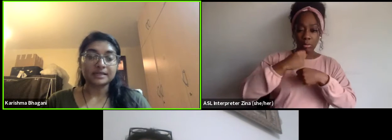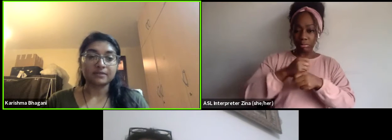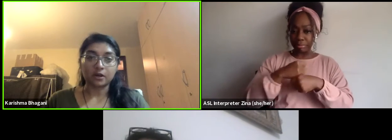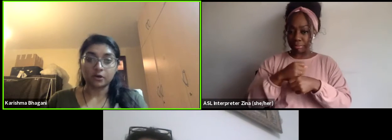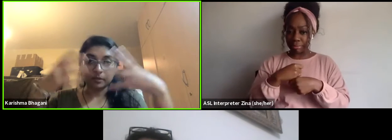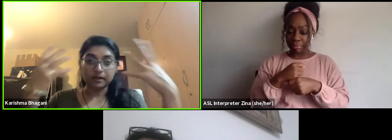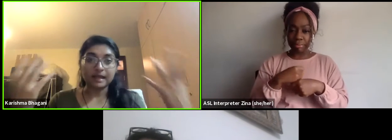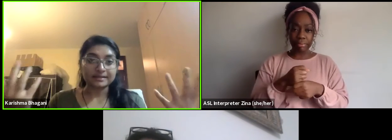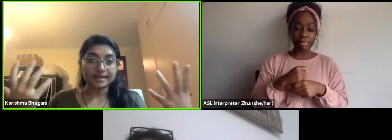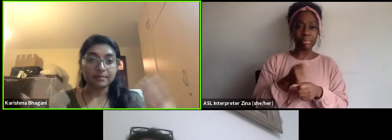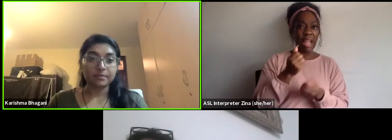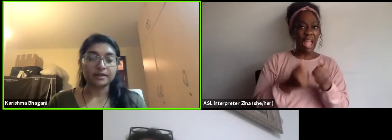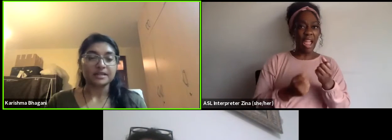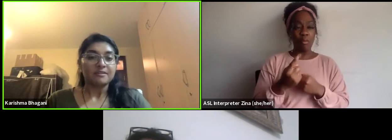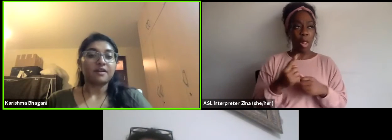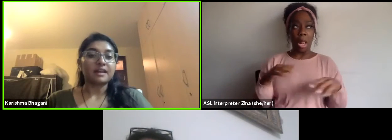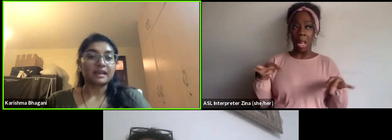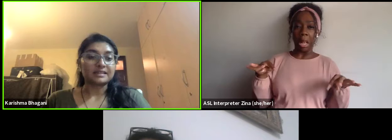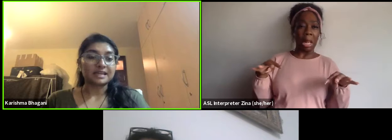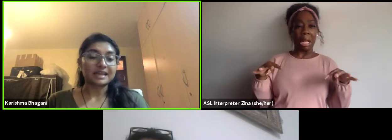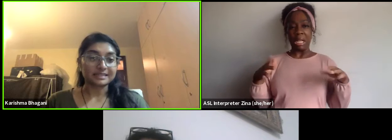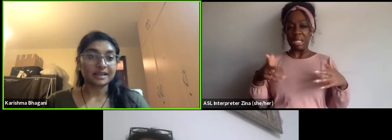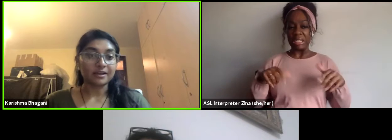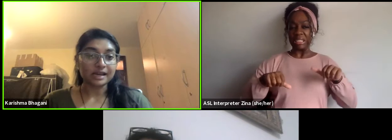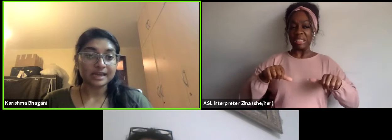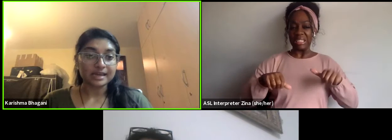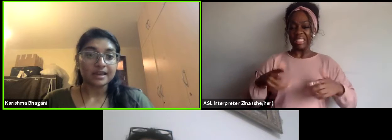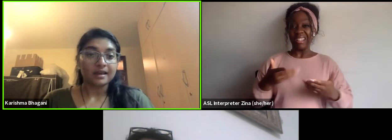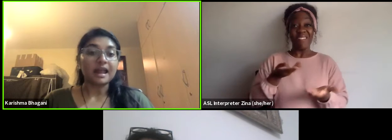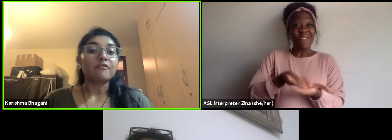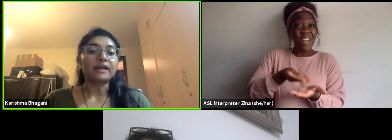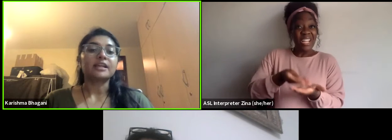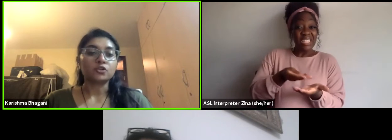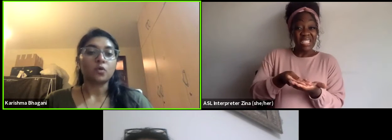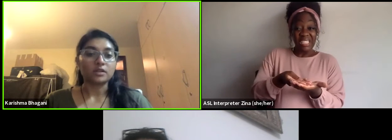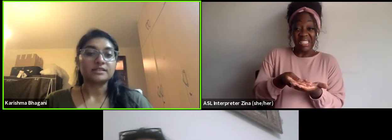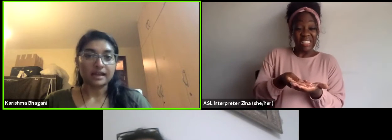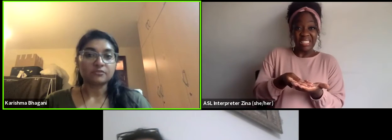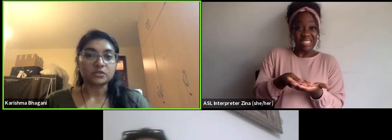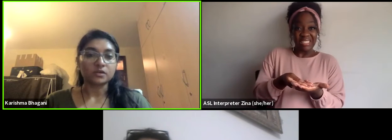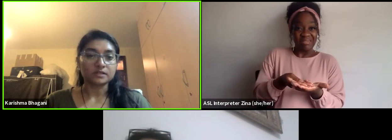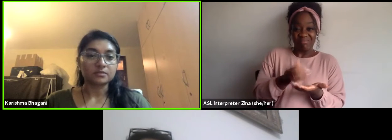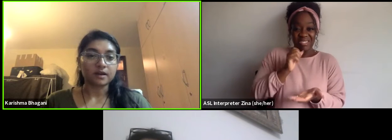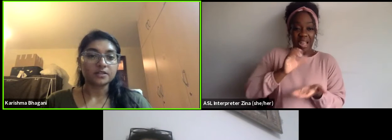given the global landscape but funding isn't necessarily directed towards that resources wise.